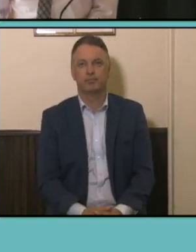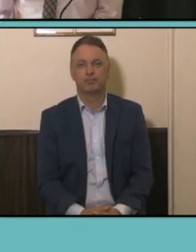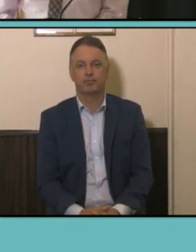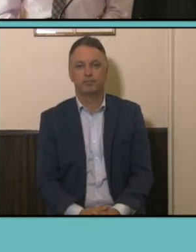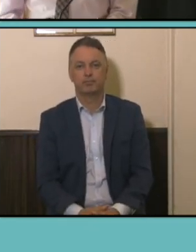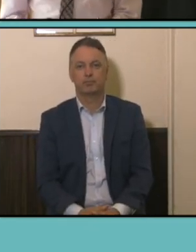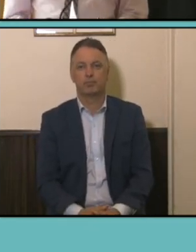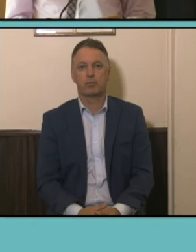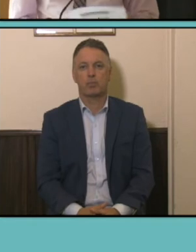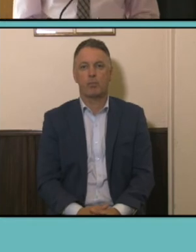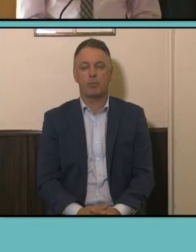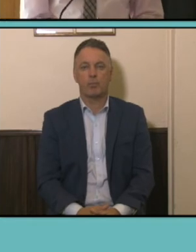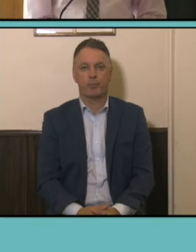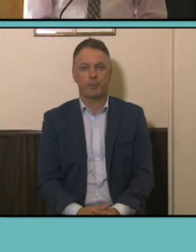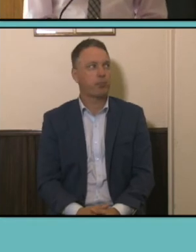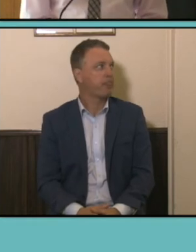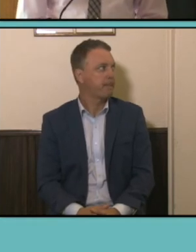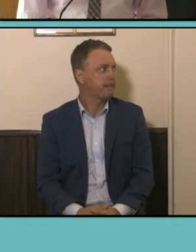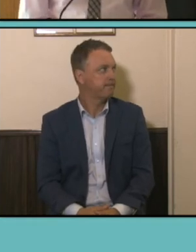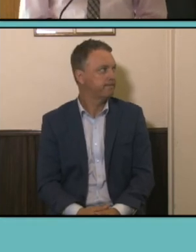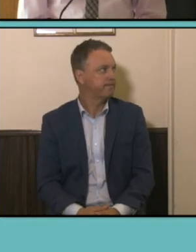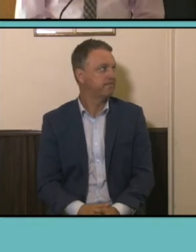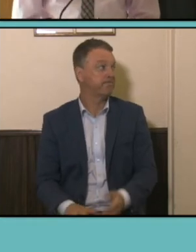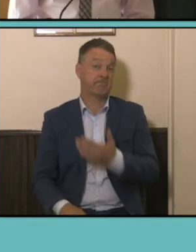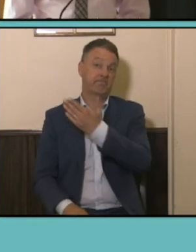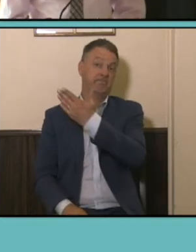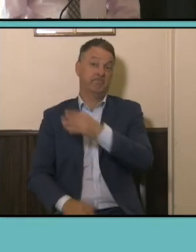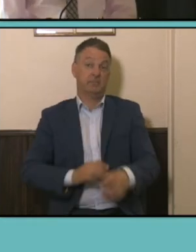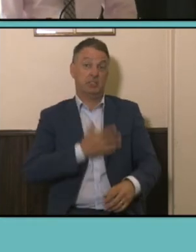So this slide is is really fascinating this is showing the top countries of